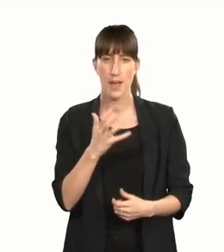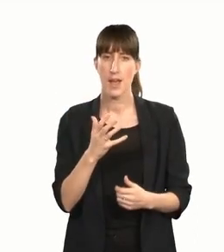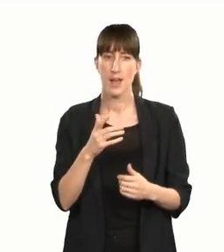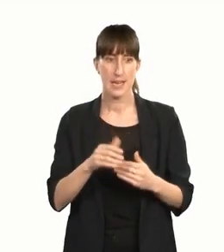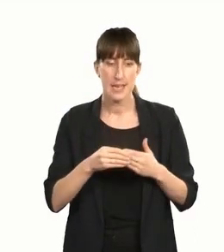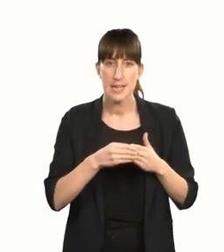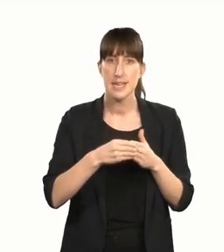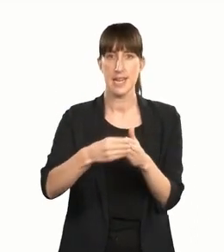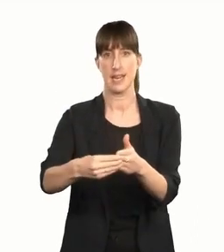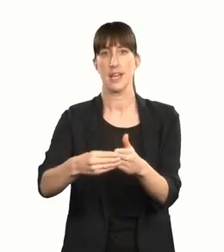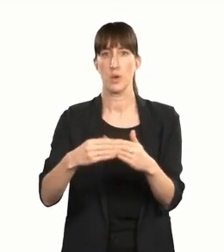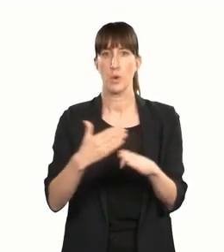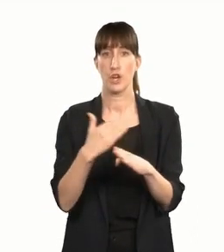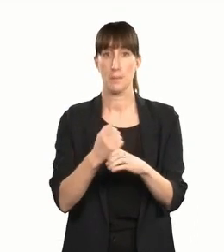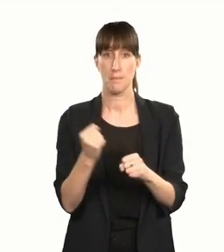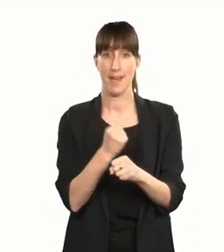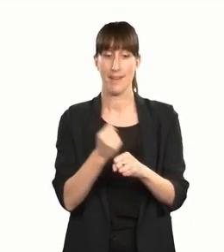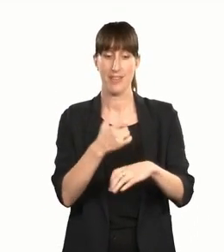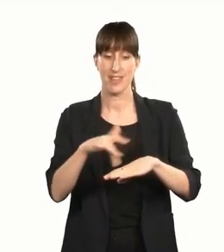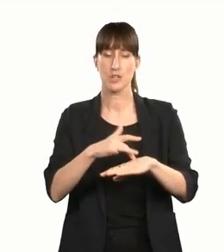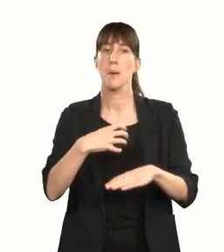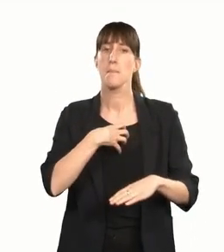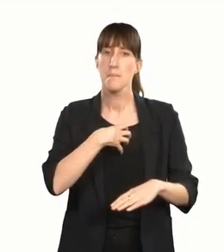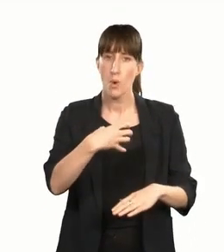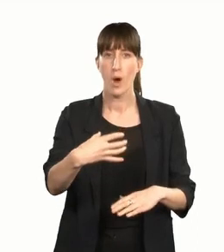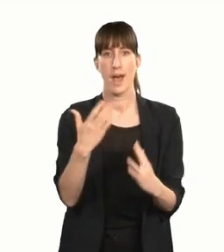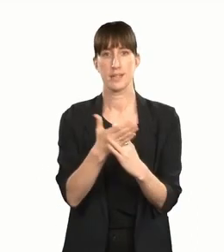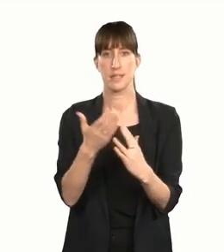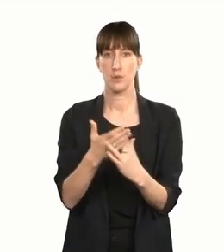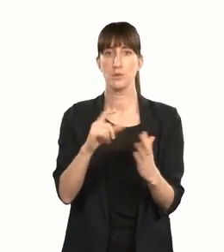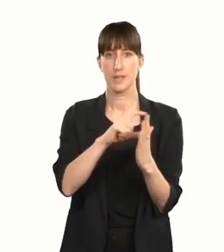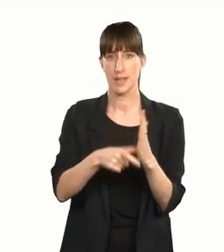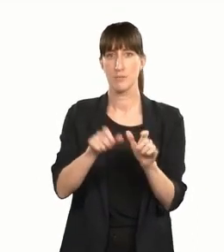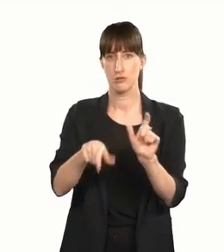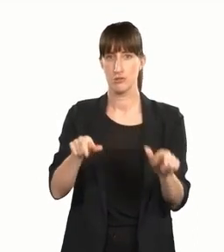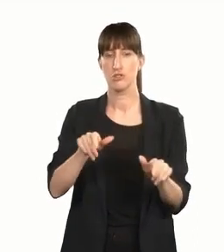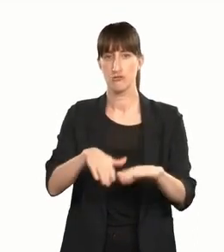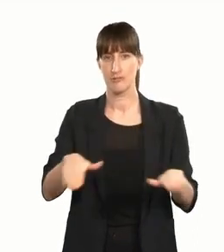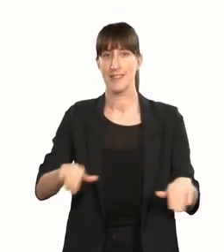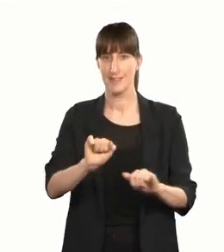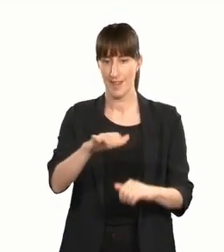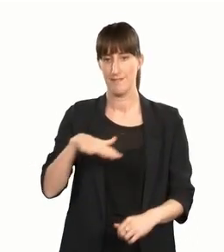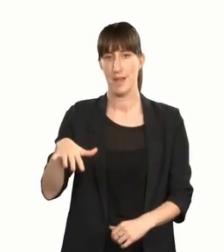pioneering work in making theatre more accessible to disabled children and their families.